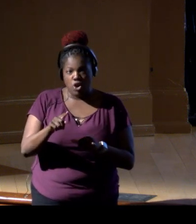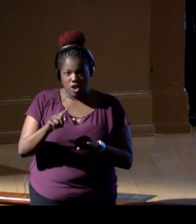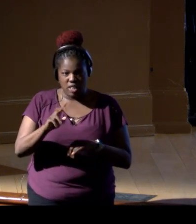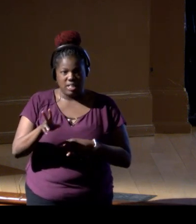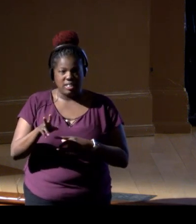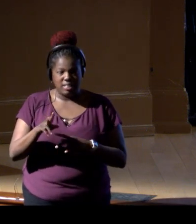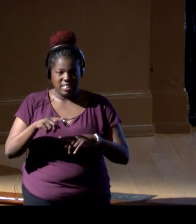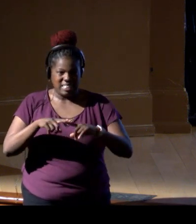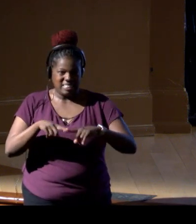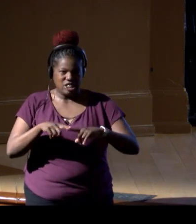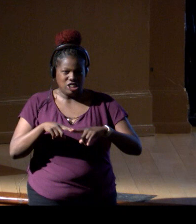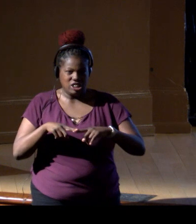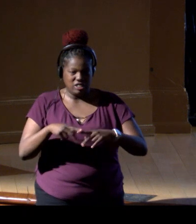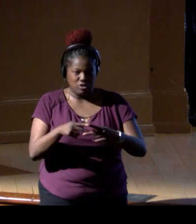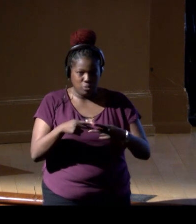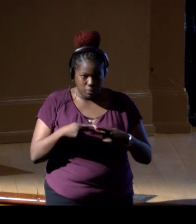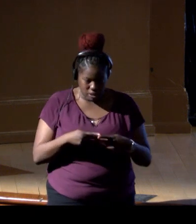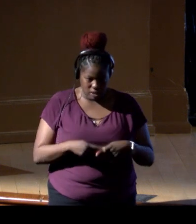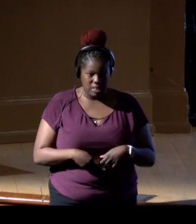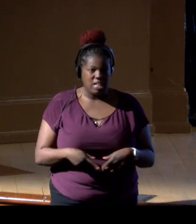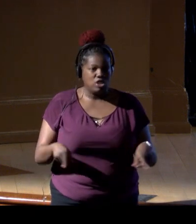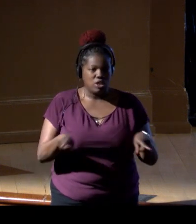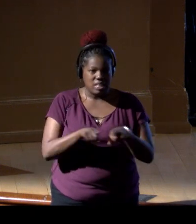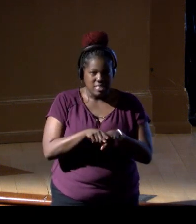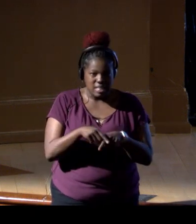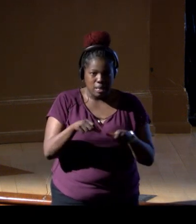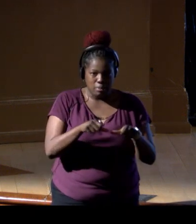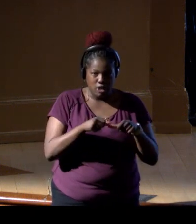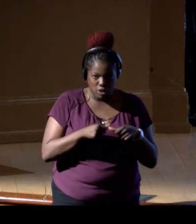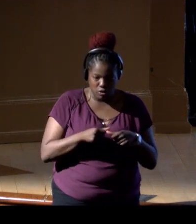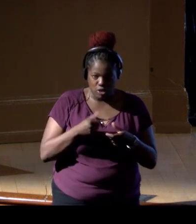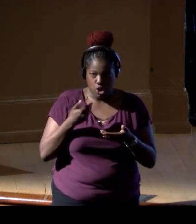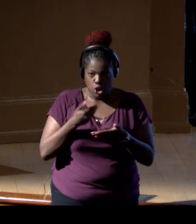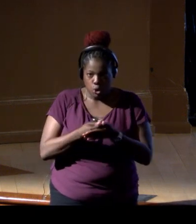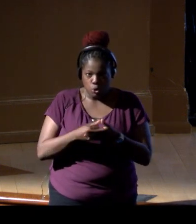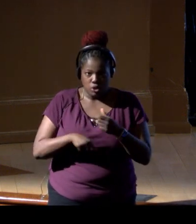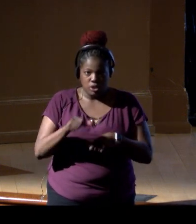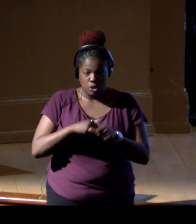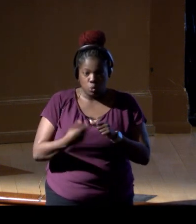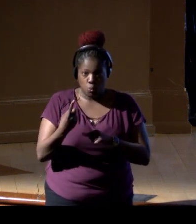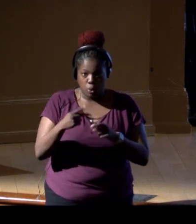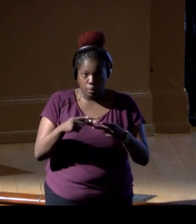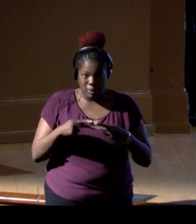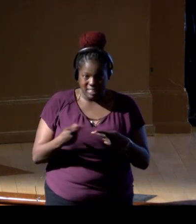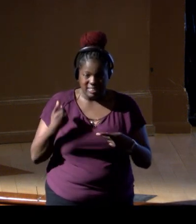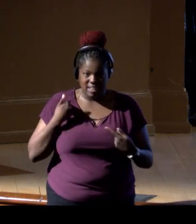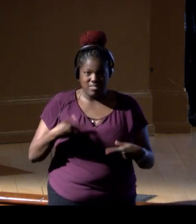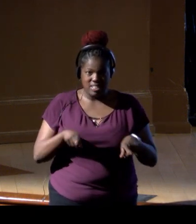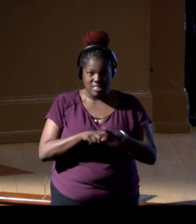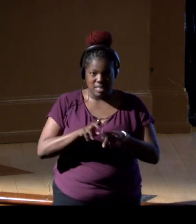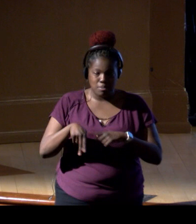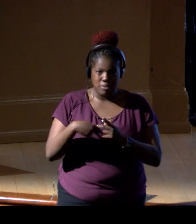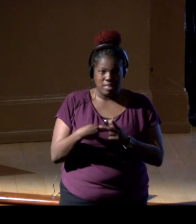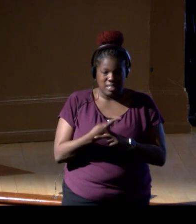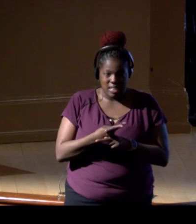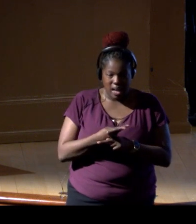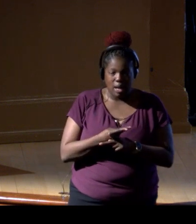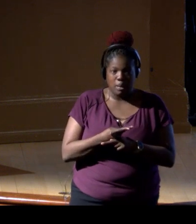These two islands are in the same biogeographic region. They are next to each other. If one place had the same type of habitat, if one place had 10 species